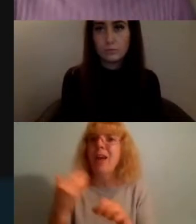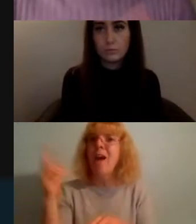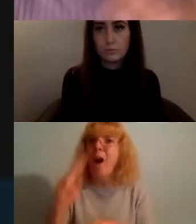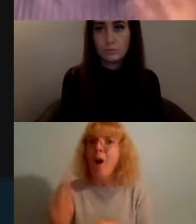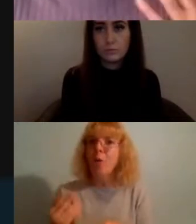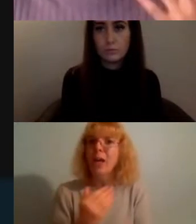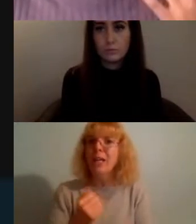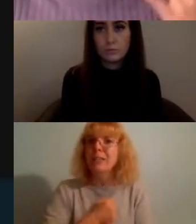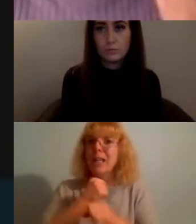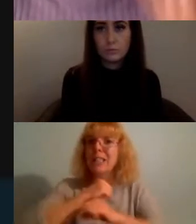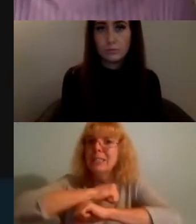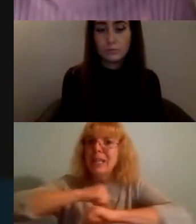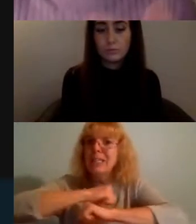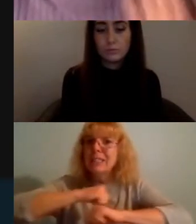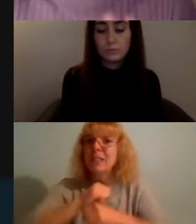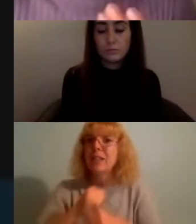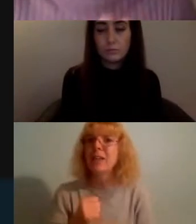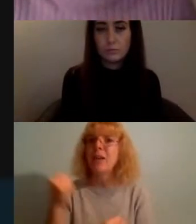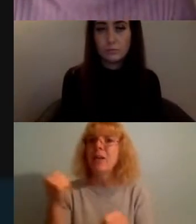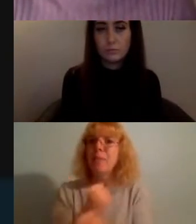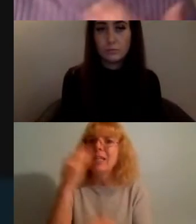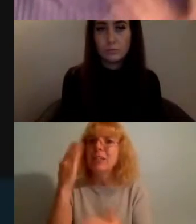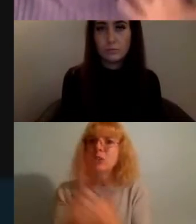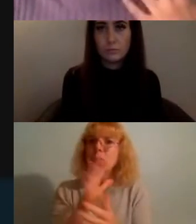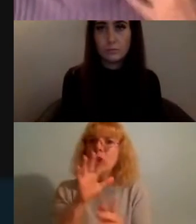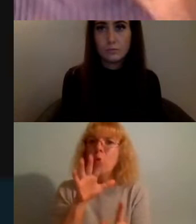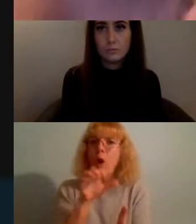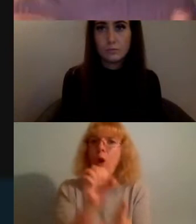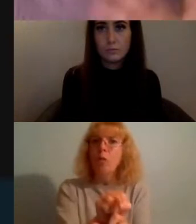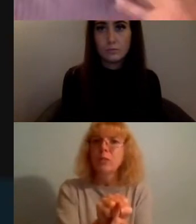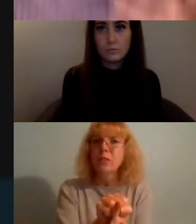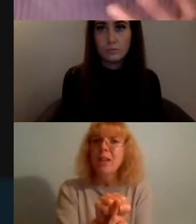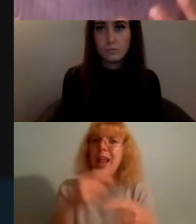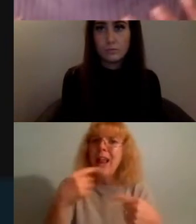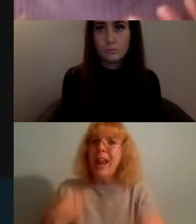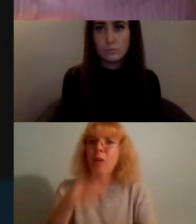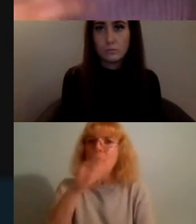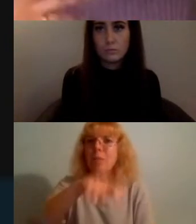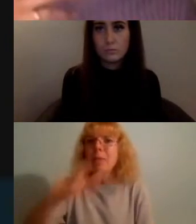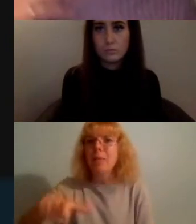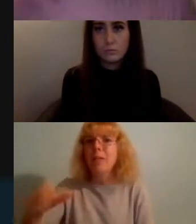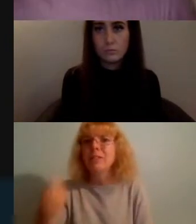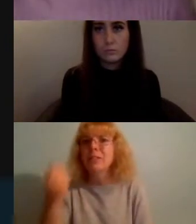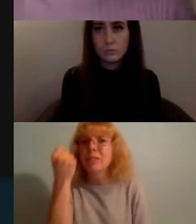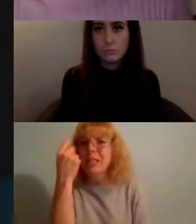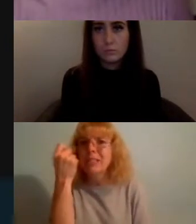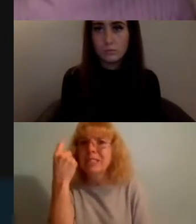but just making sure that you hold on to that and allow people to understand that it's a passion not